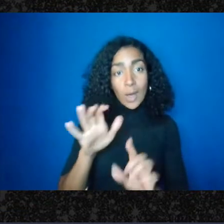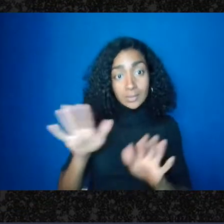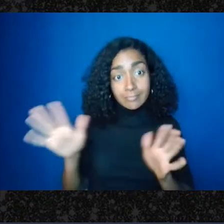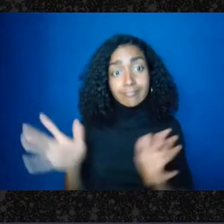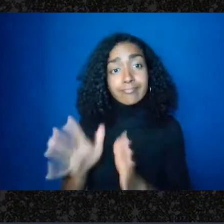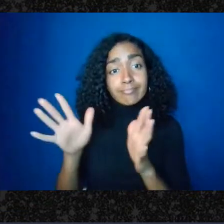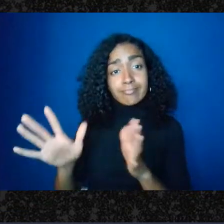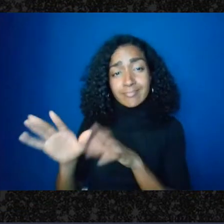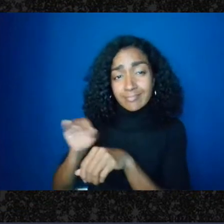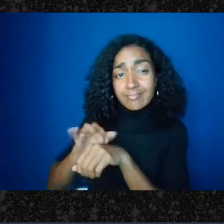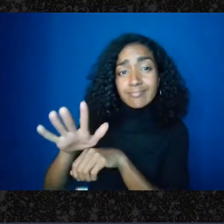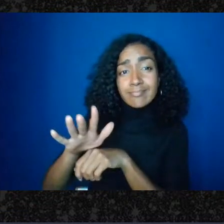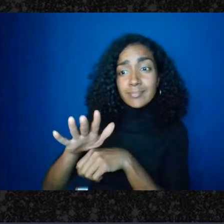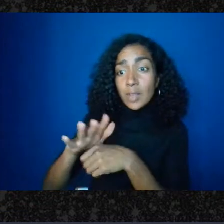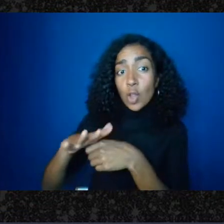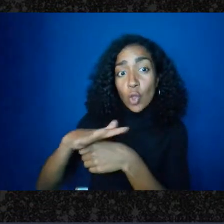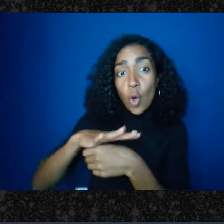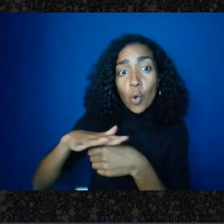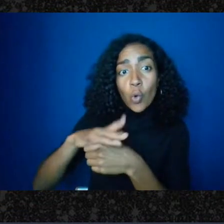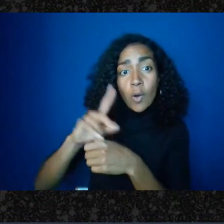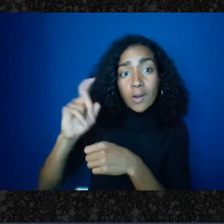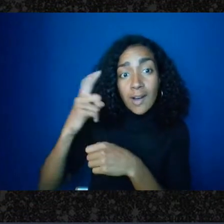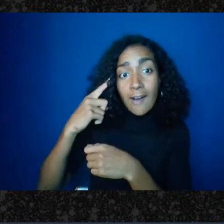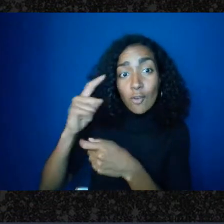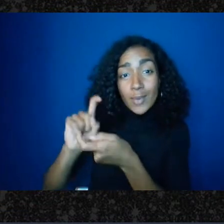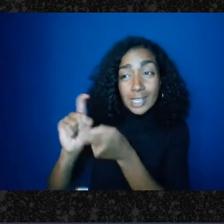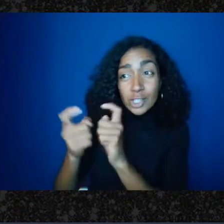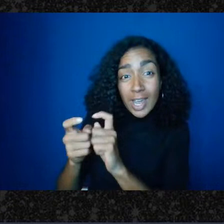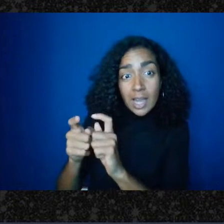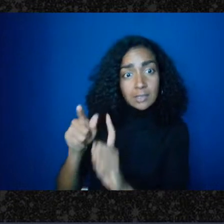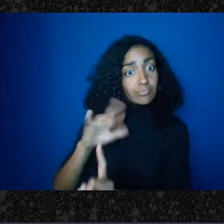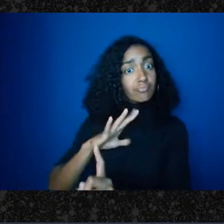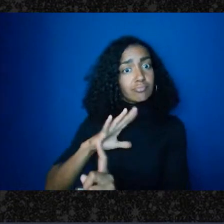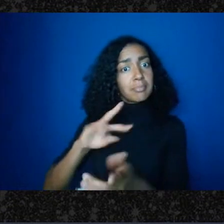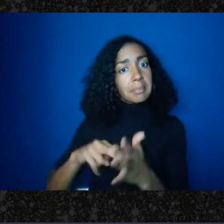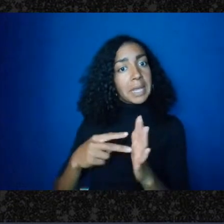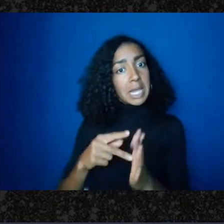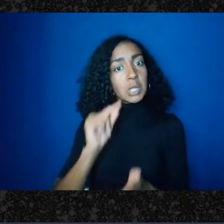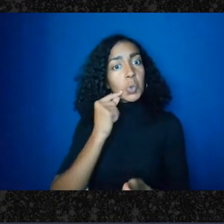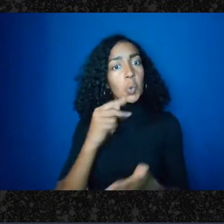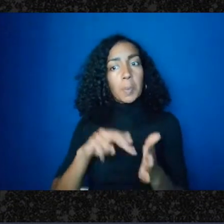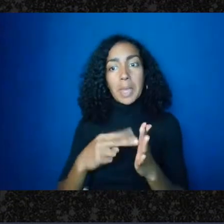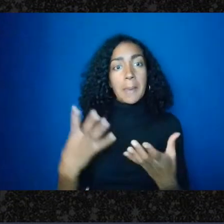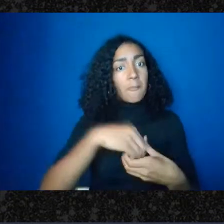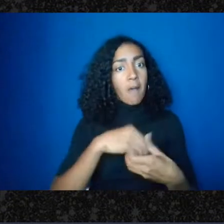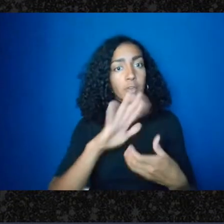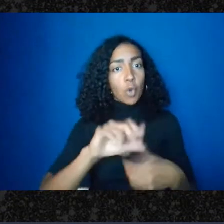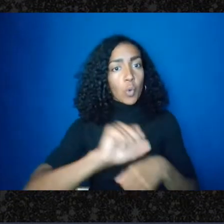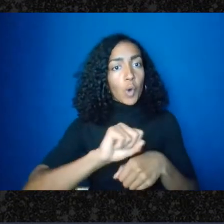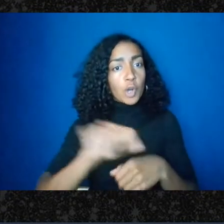you should be doing that too. So the answer is, yeah we should do it - the legal questions are,